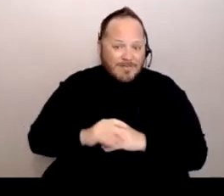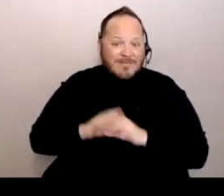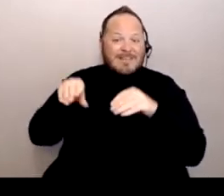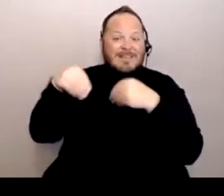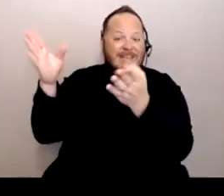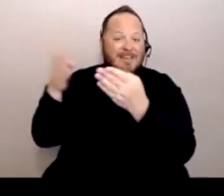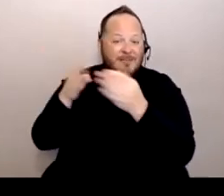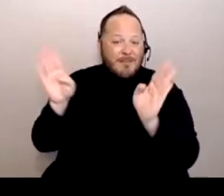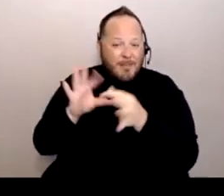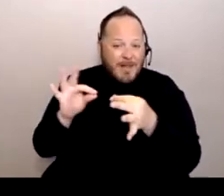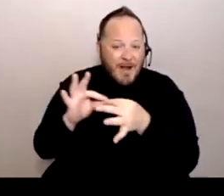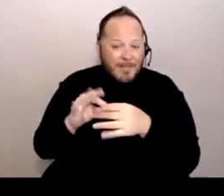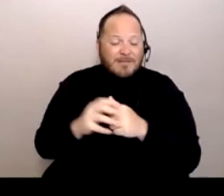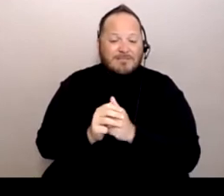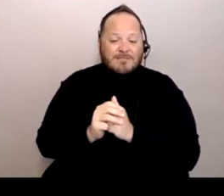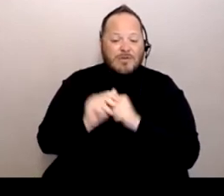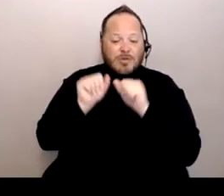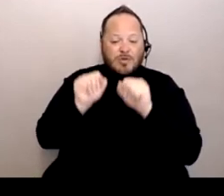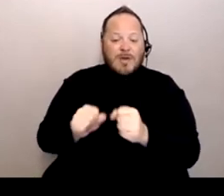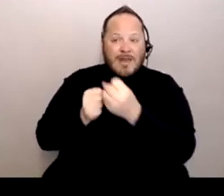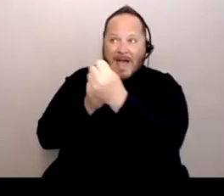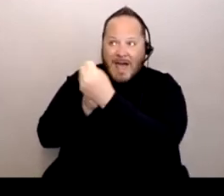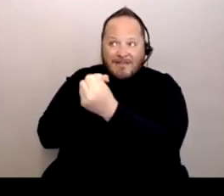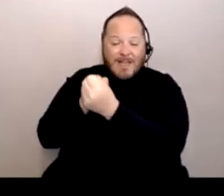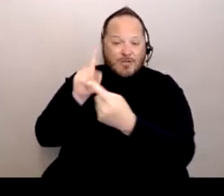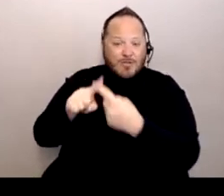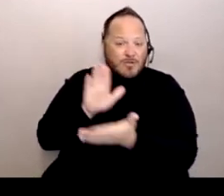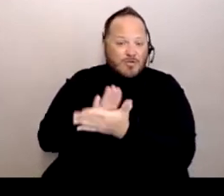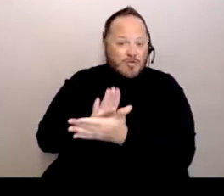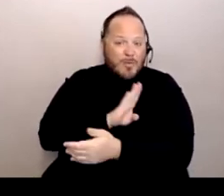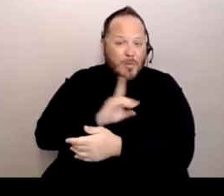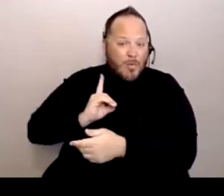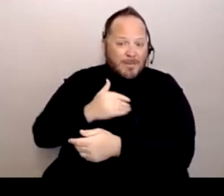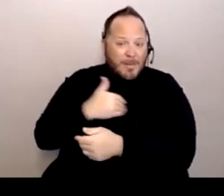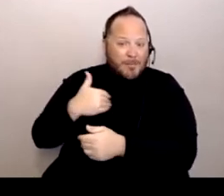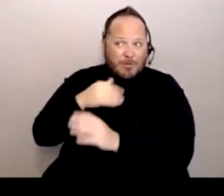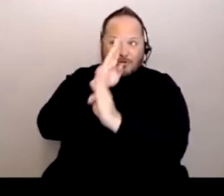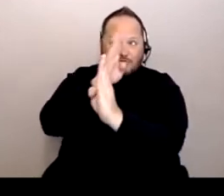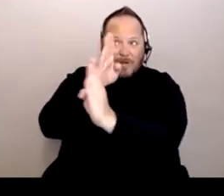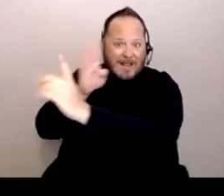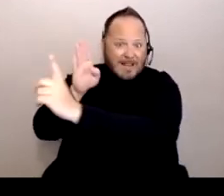You can advocate to school board members directly. You can be part of groups